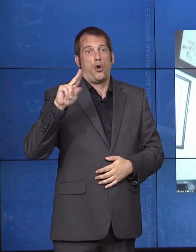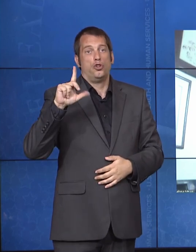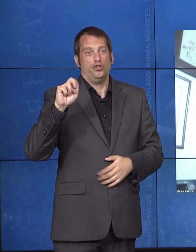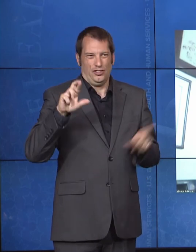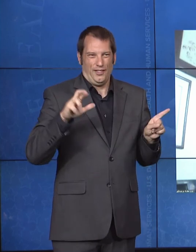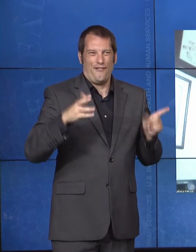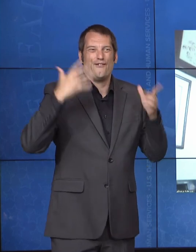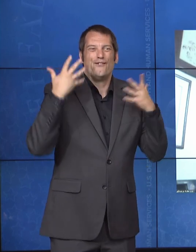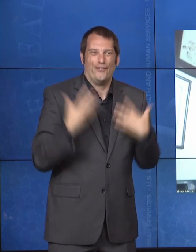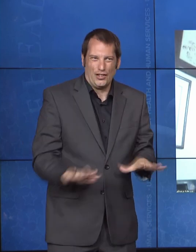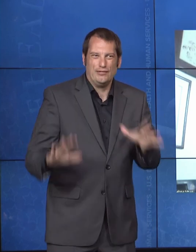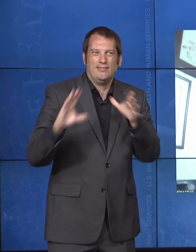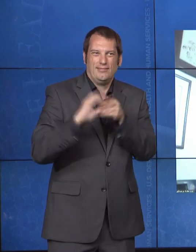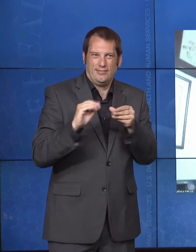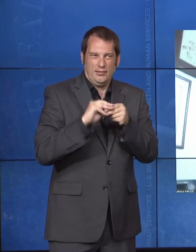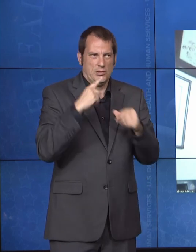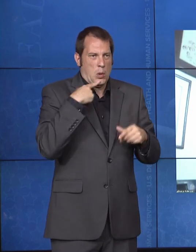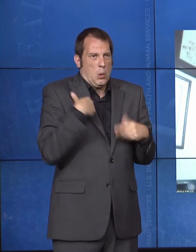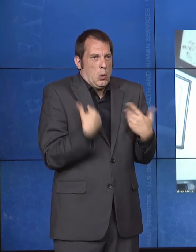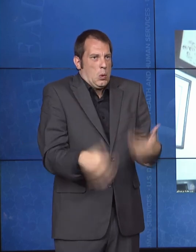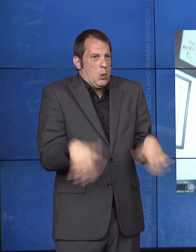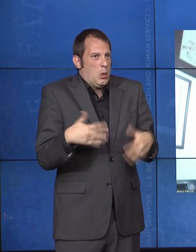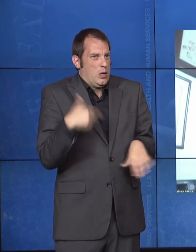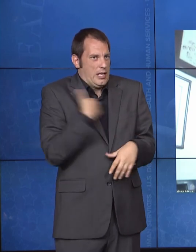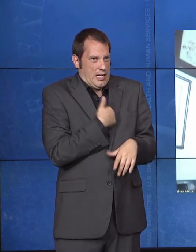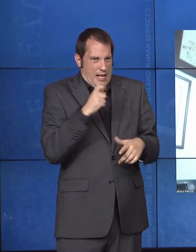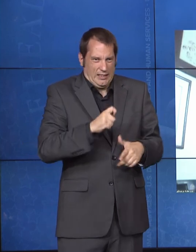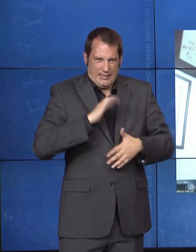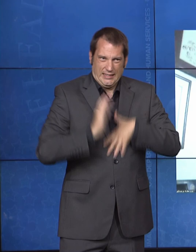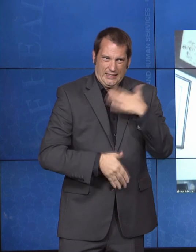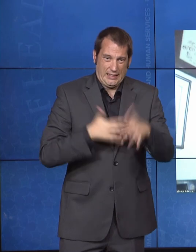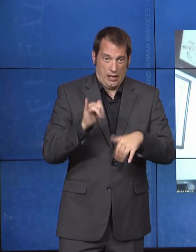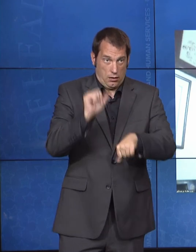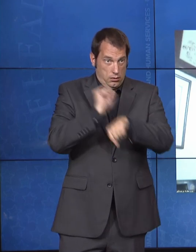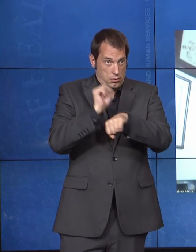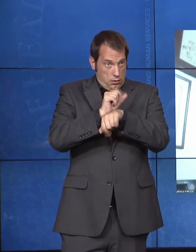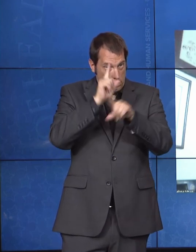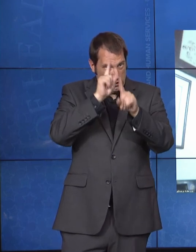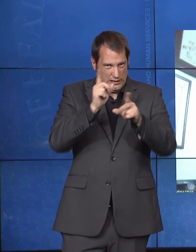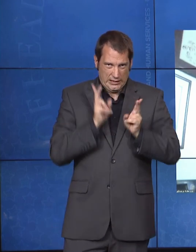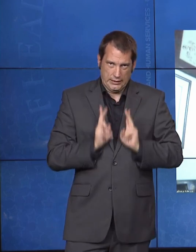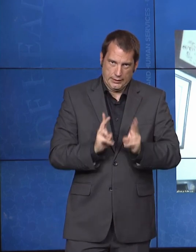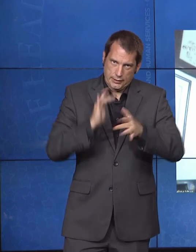the work we are doing across the department toward that end. And as you heard here today,